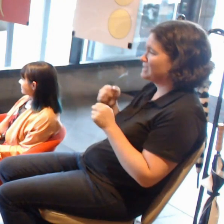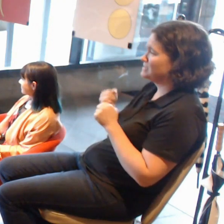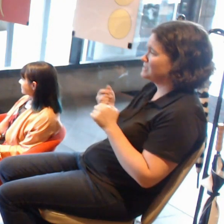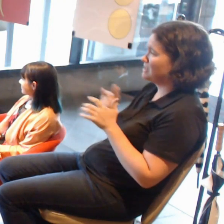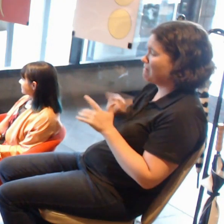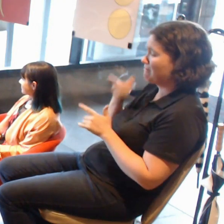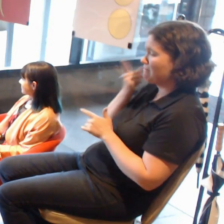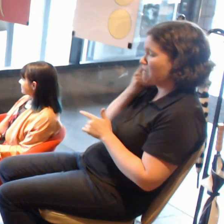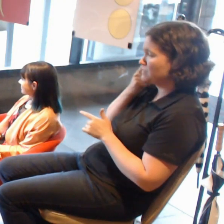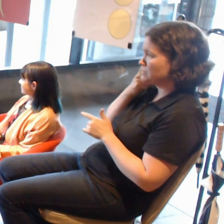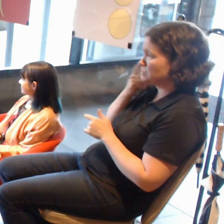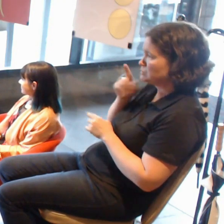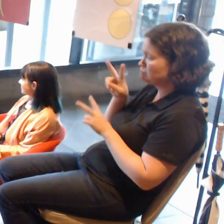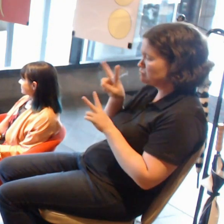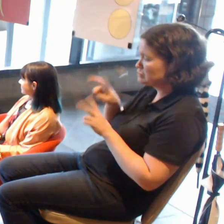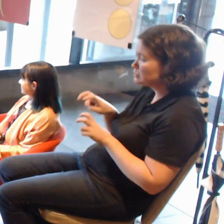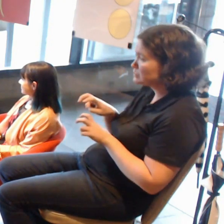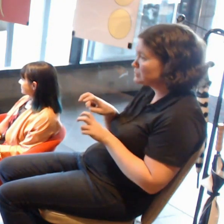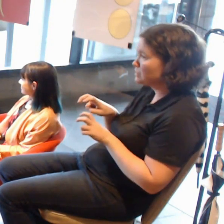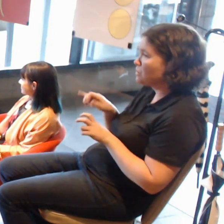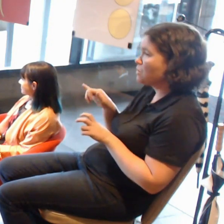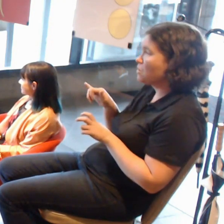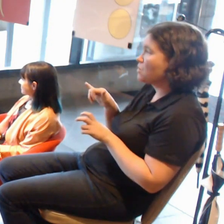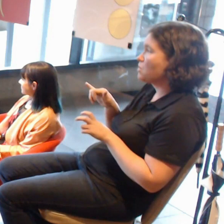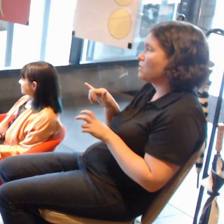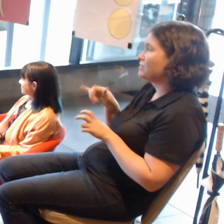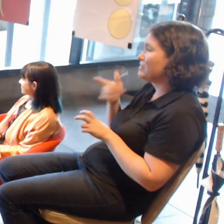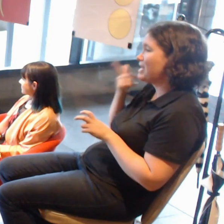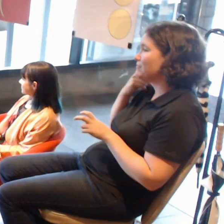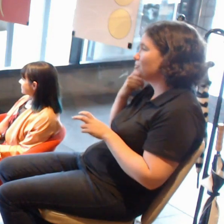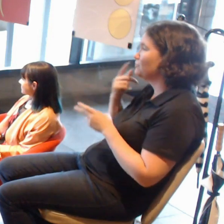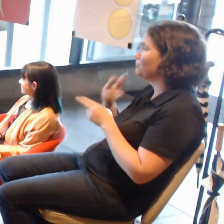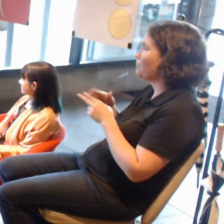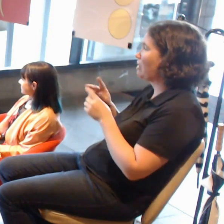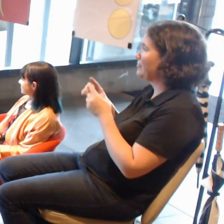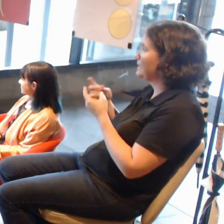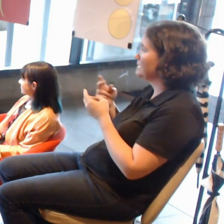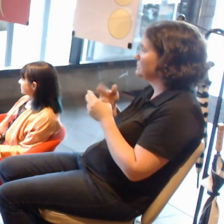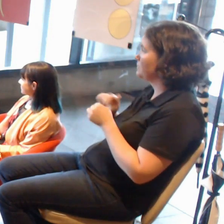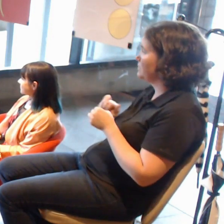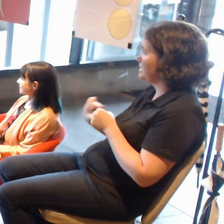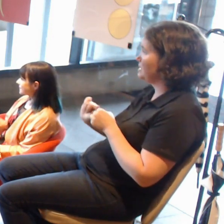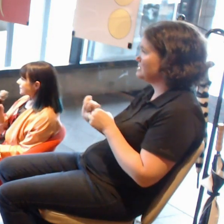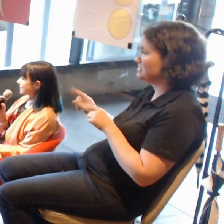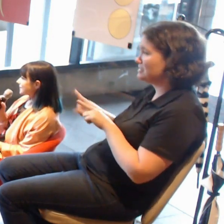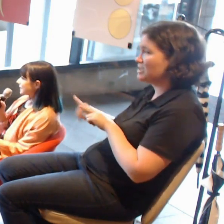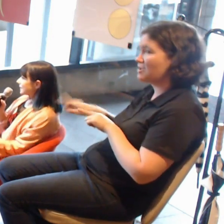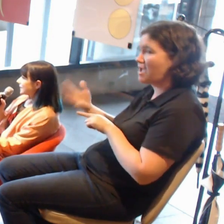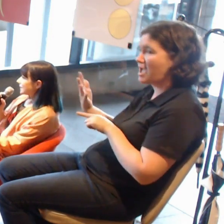Is it something they look into with their own stuff? Presumably NGA has a Facebook page and monitors its posts.